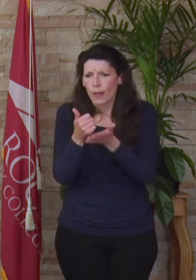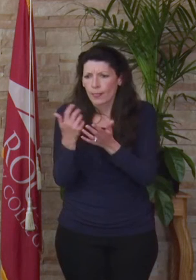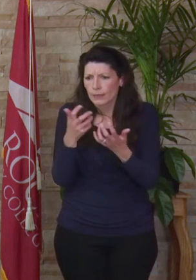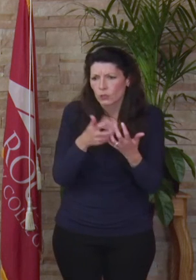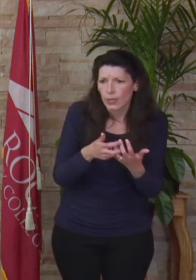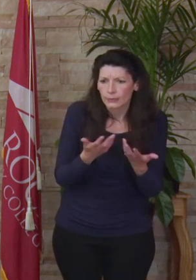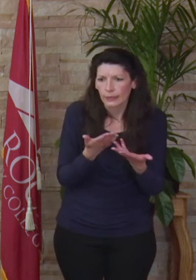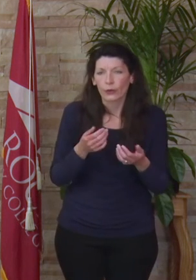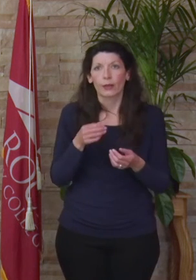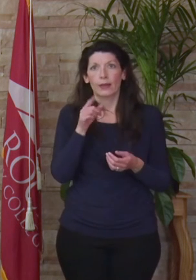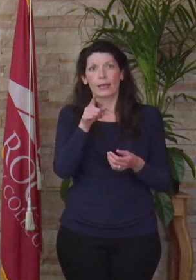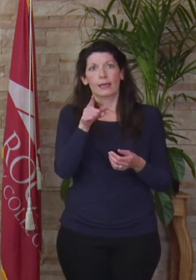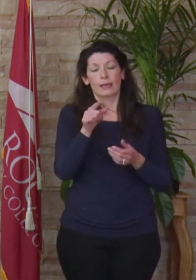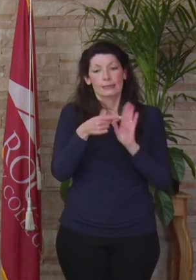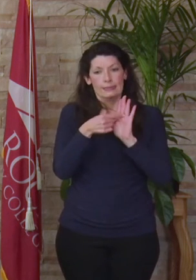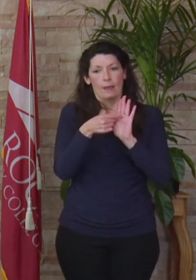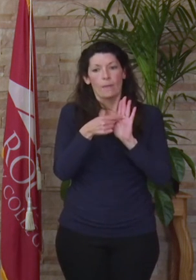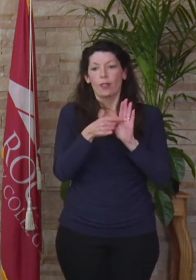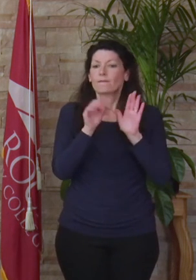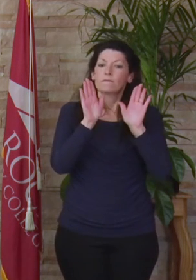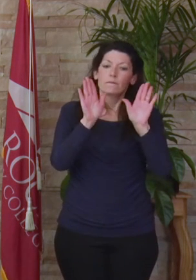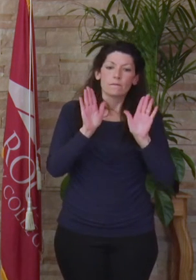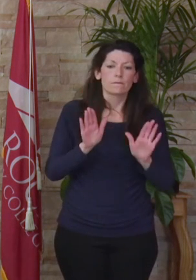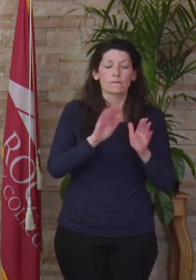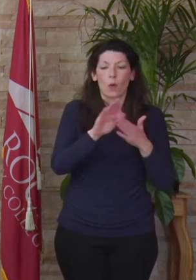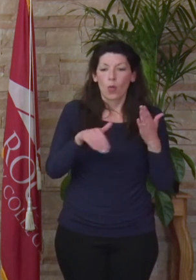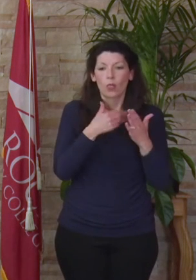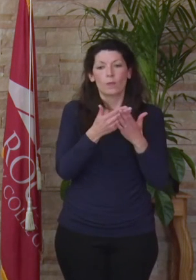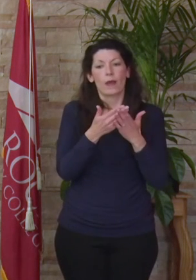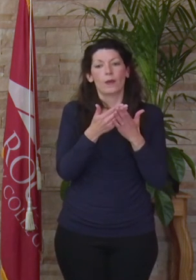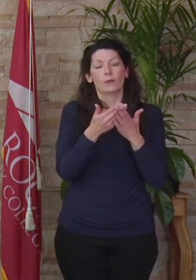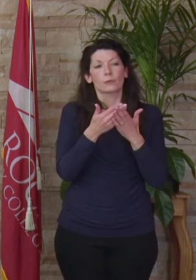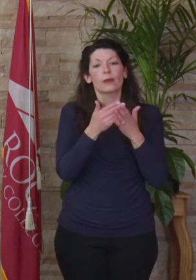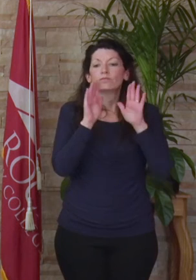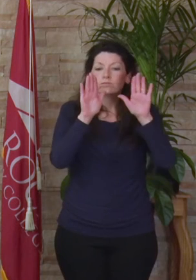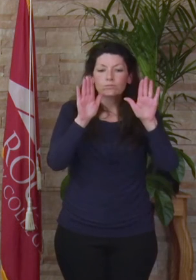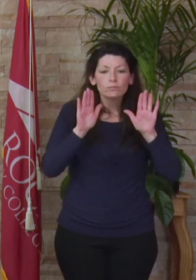personifies what it means to be an excellent all-around, outstanding graduate.